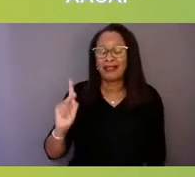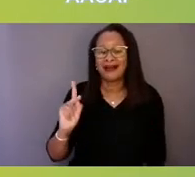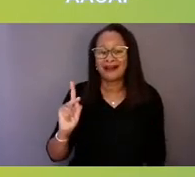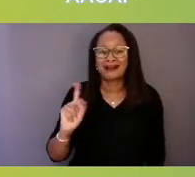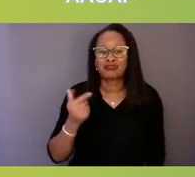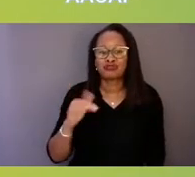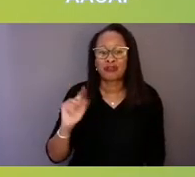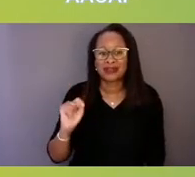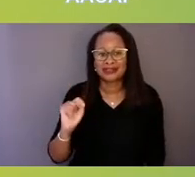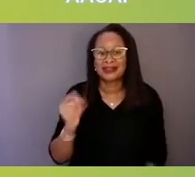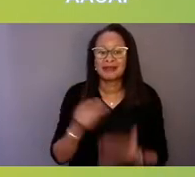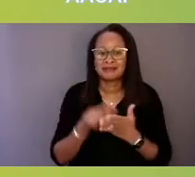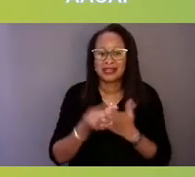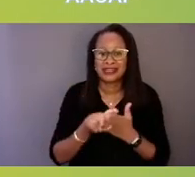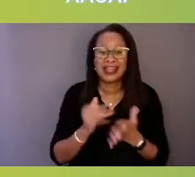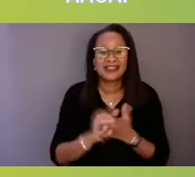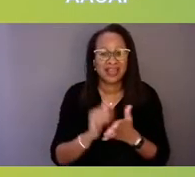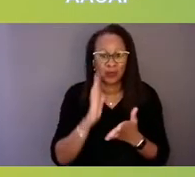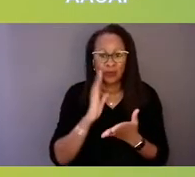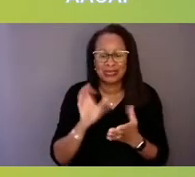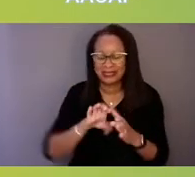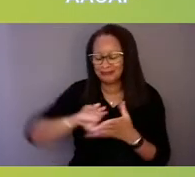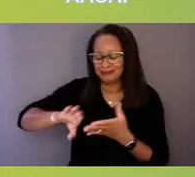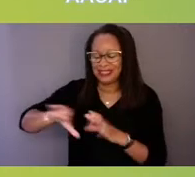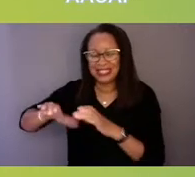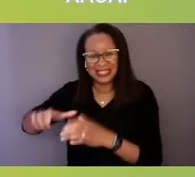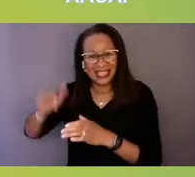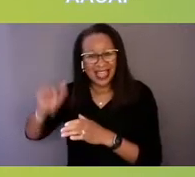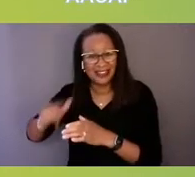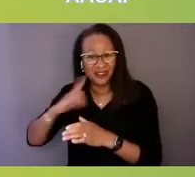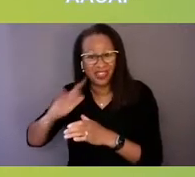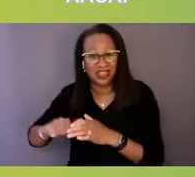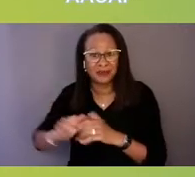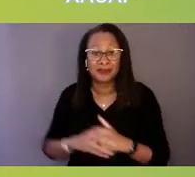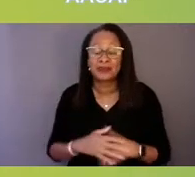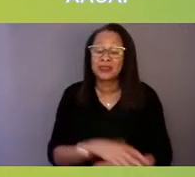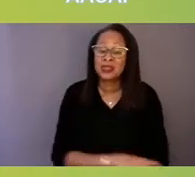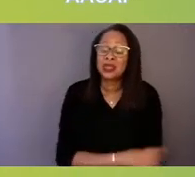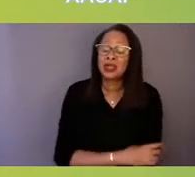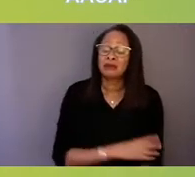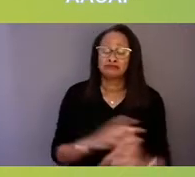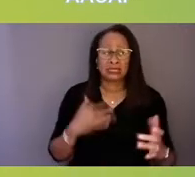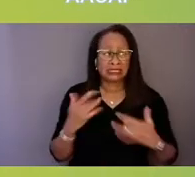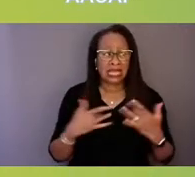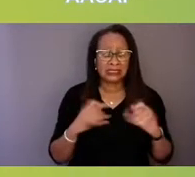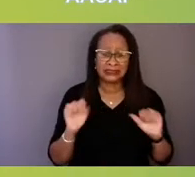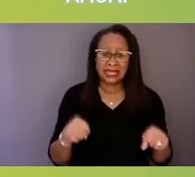So we are really excited about the president's commitment to the issue